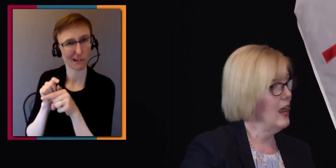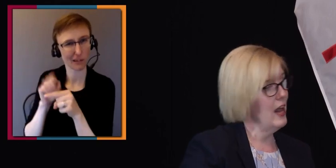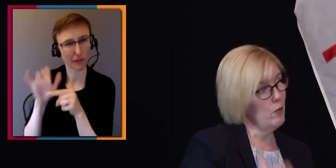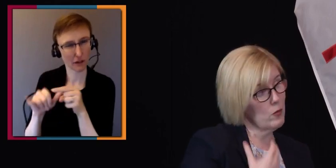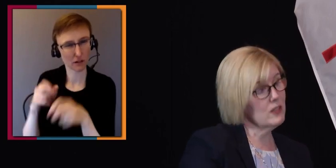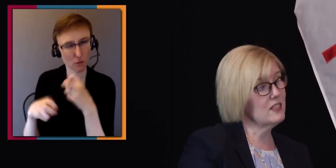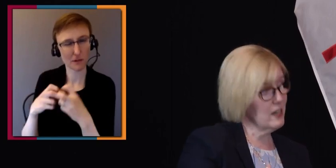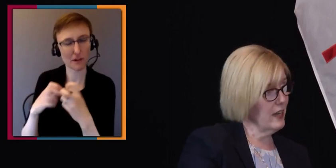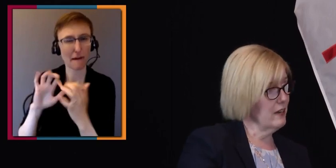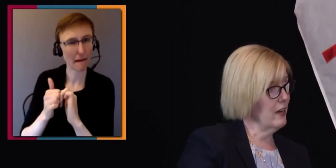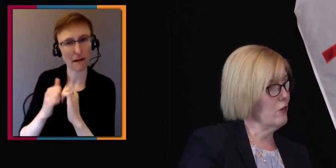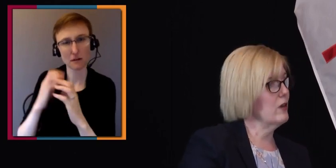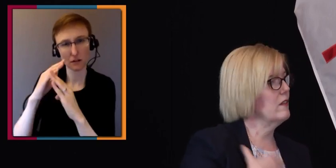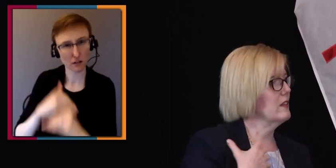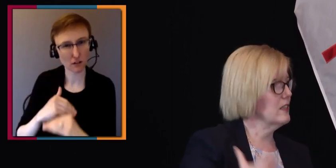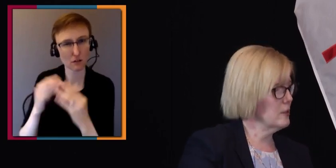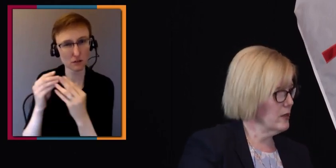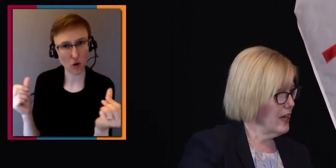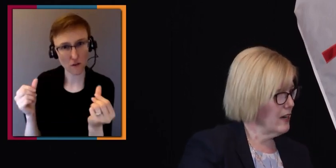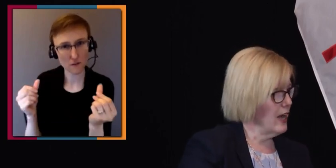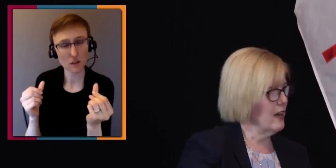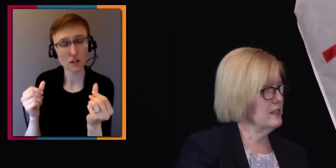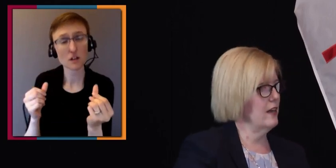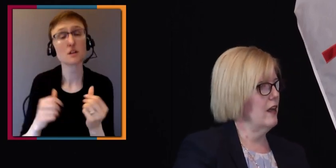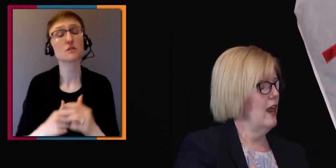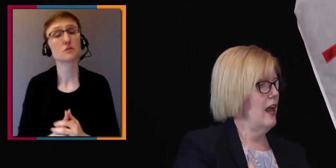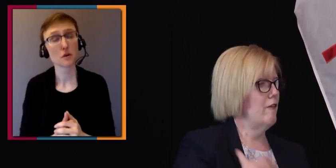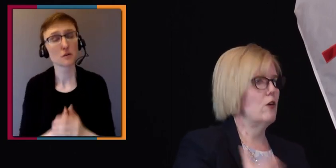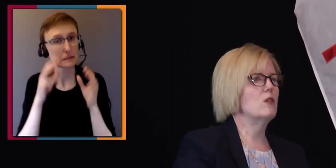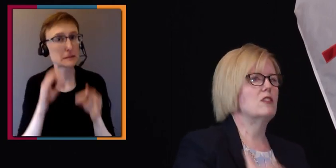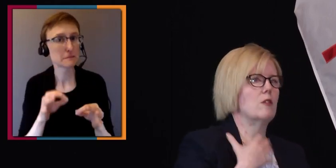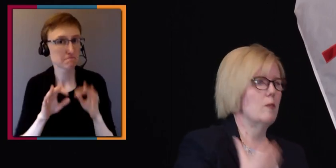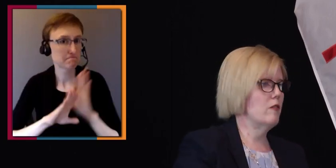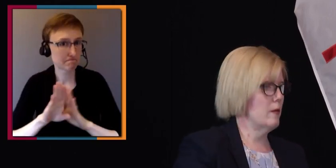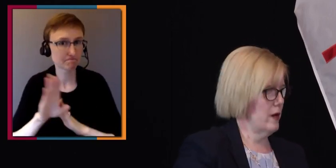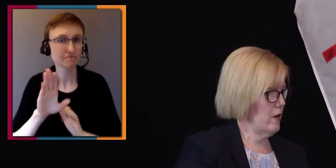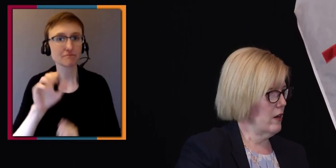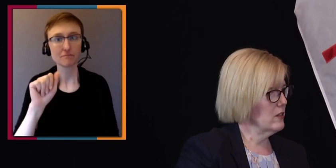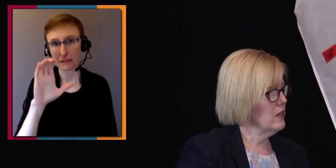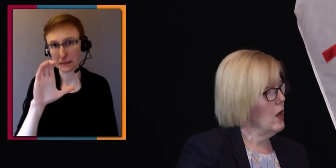and we really dug in and created the Accessible Canada Act, and focused on removing barriers.